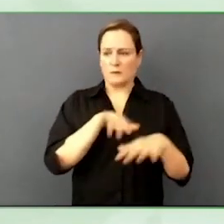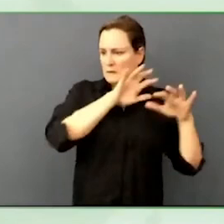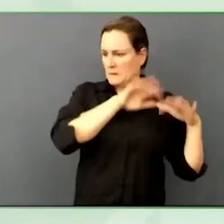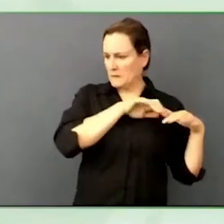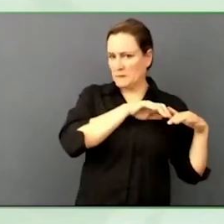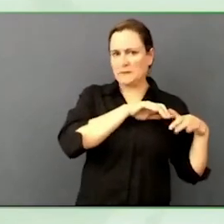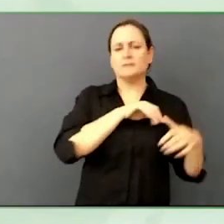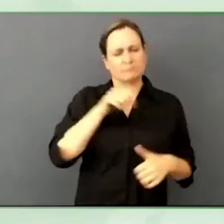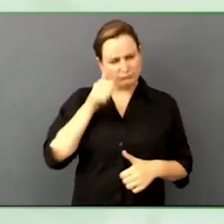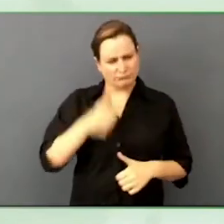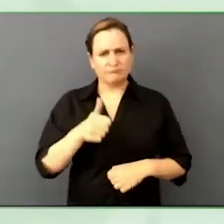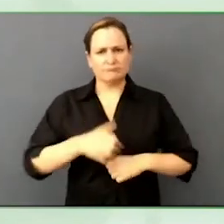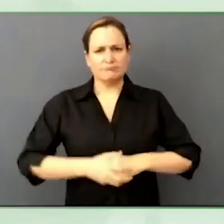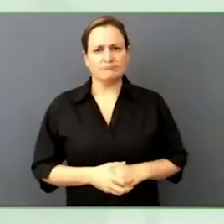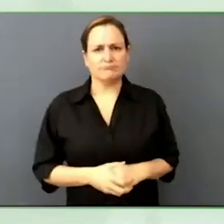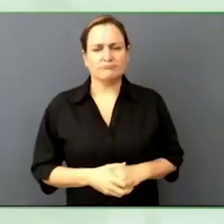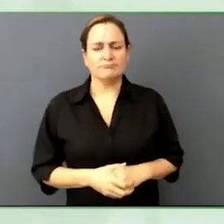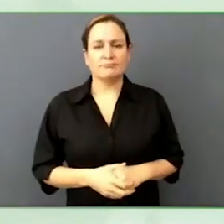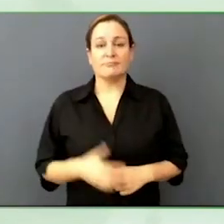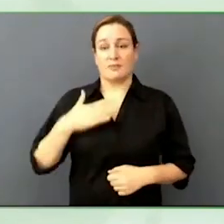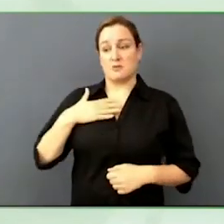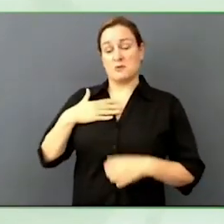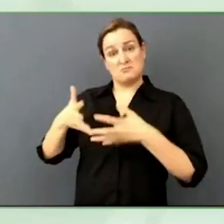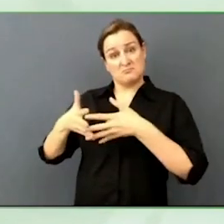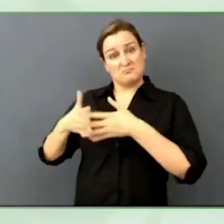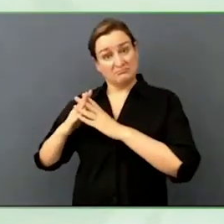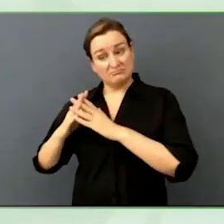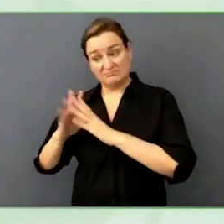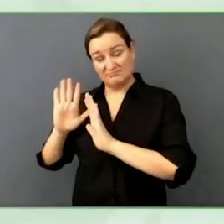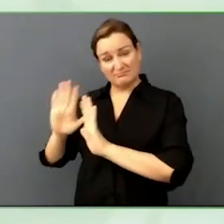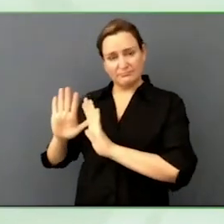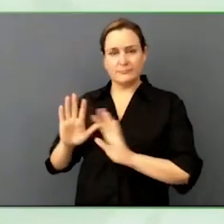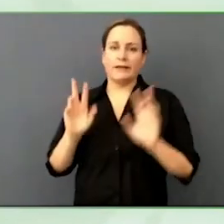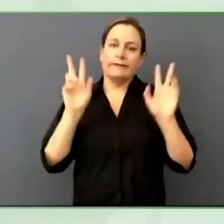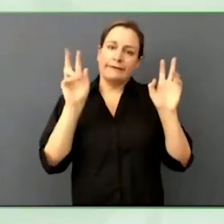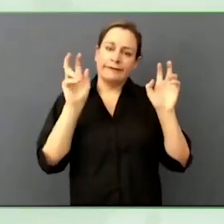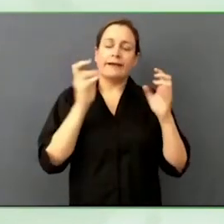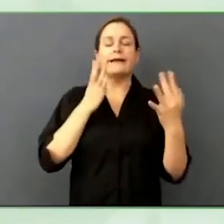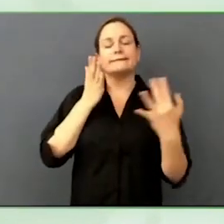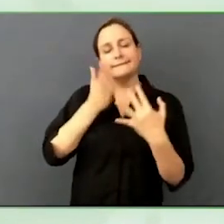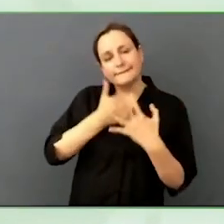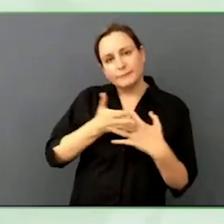They go beyond accessibility, quality of life, fun. That kind of thing.